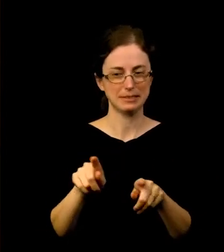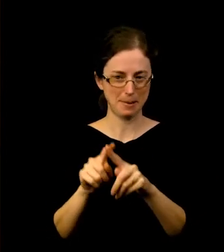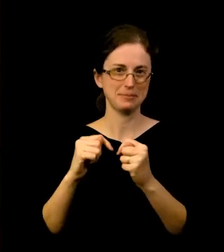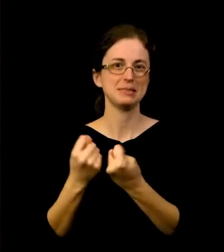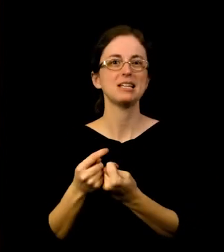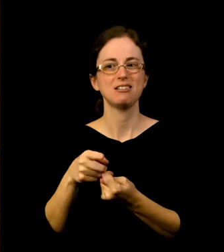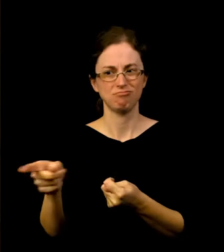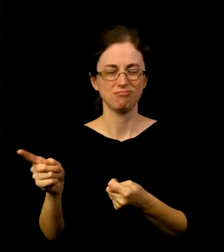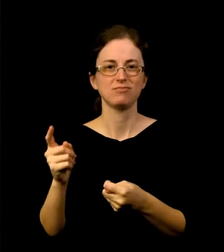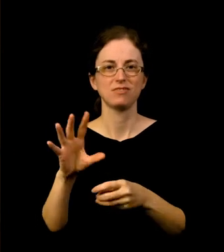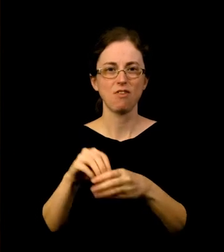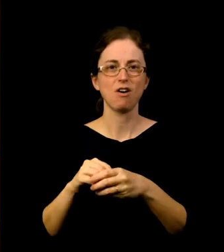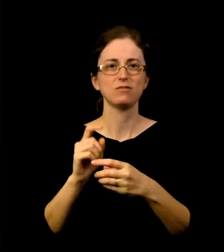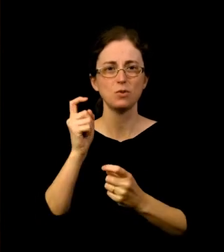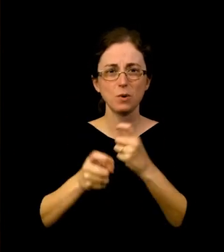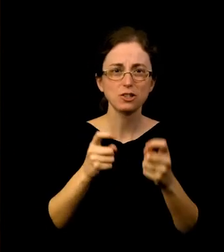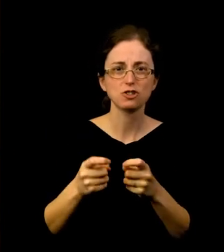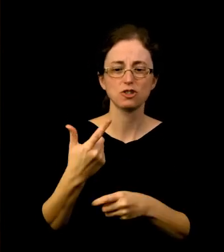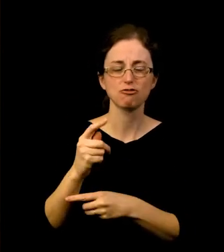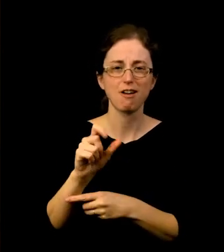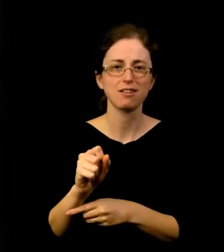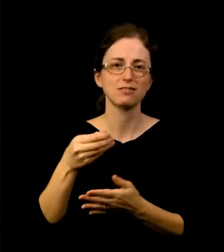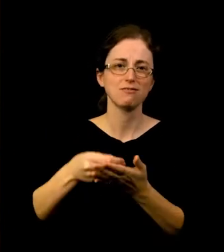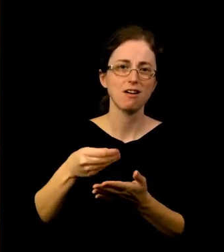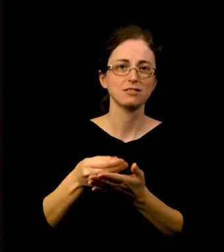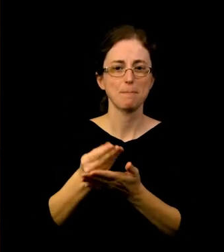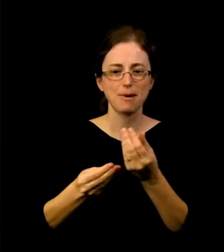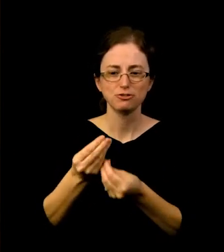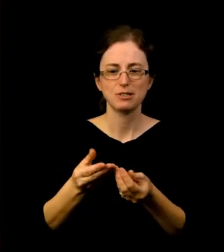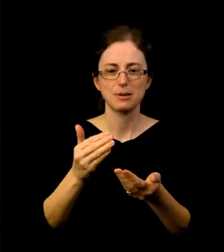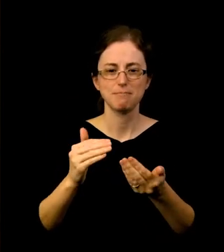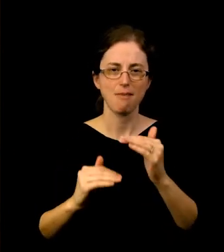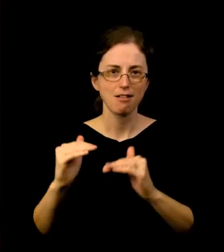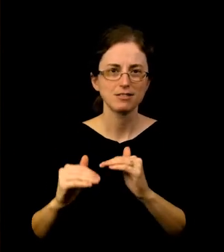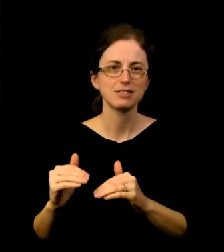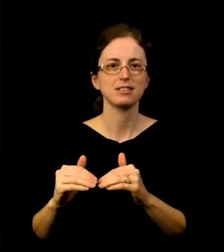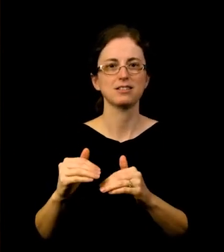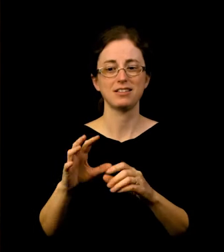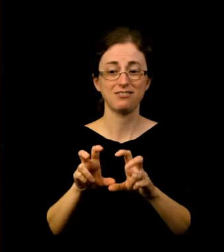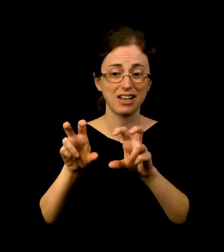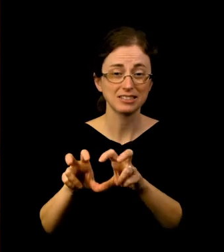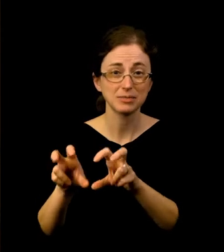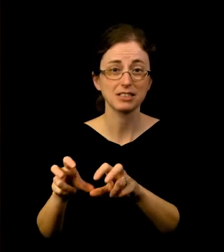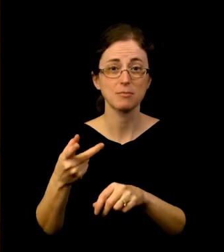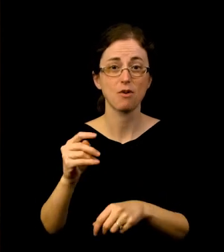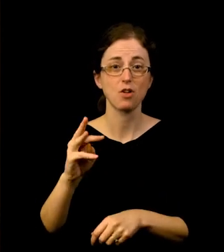funds, budget balancing, projections, and investment portfolios have kept our literal and figurative doors open.